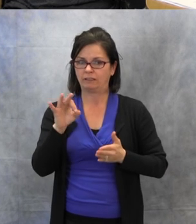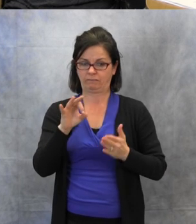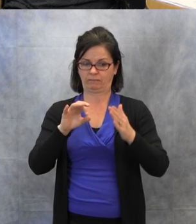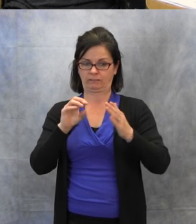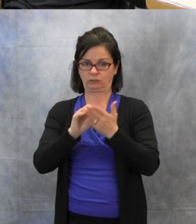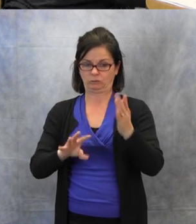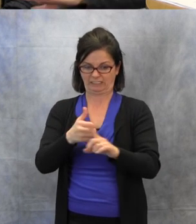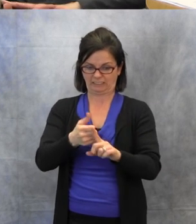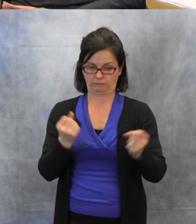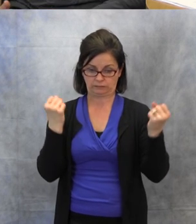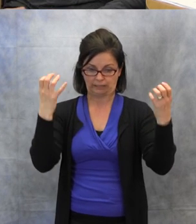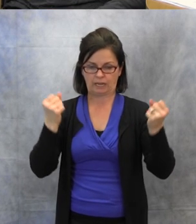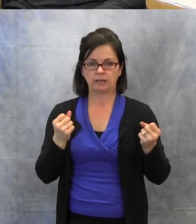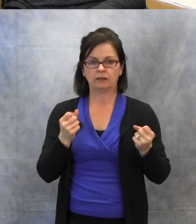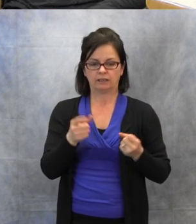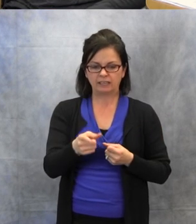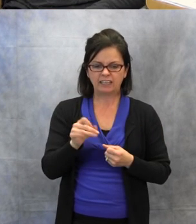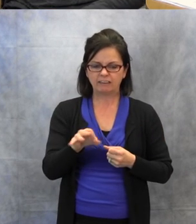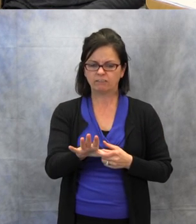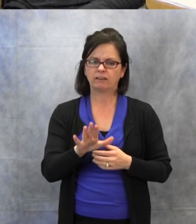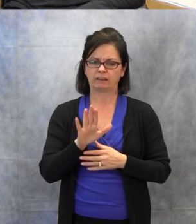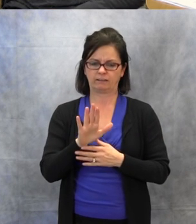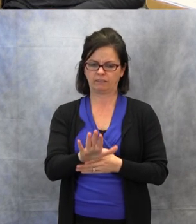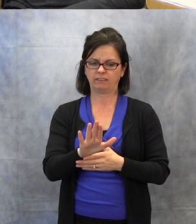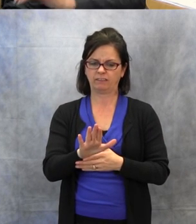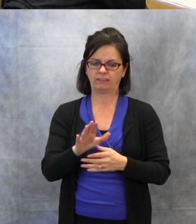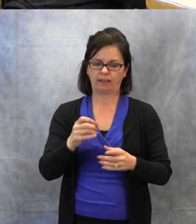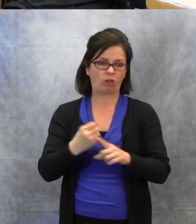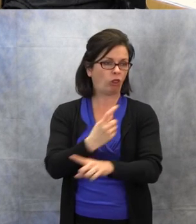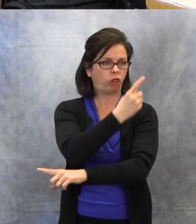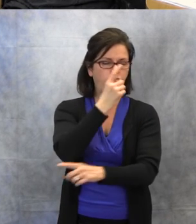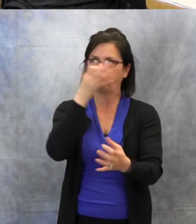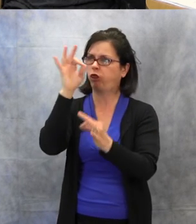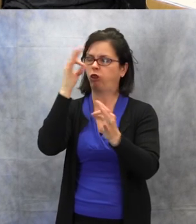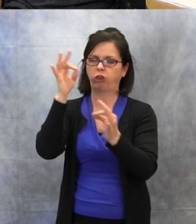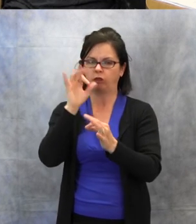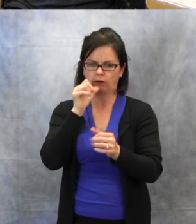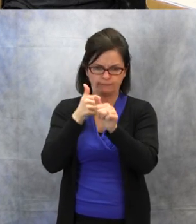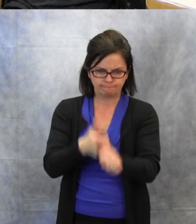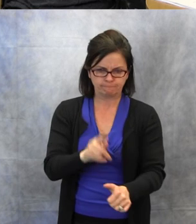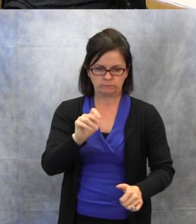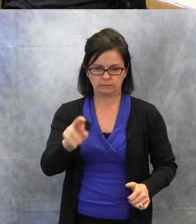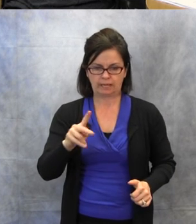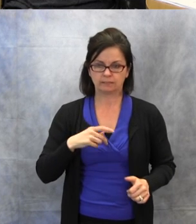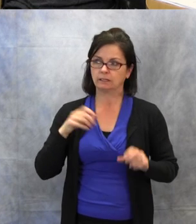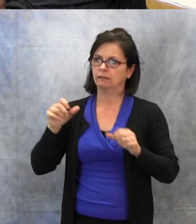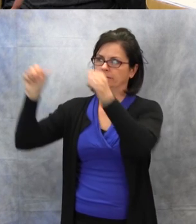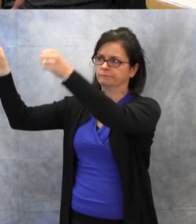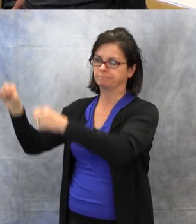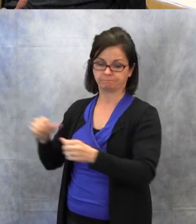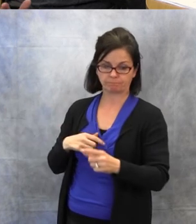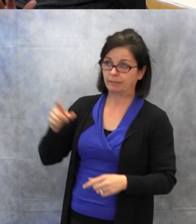when they're kind of getting off task, then I can just point to it. It says, "When you finish